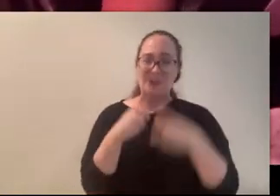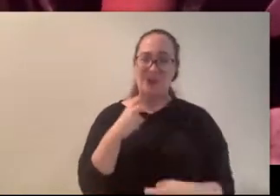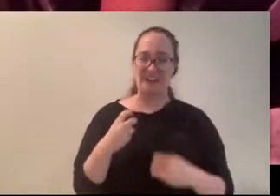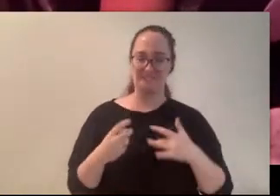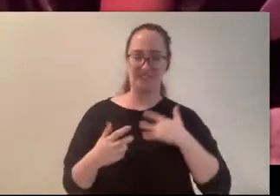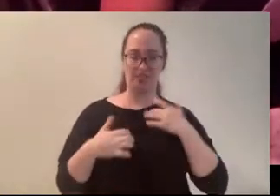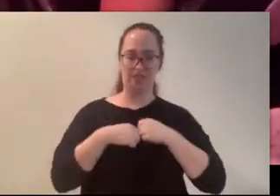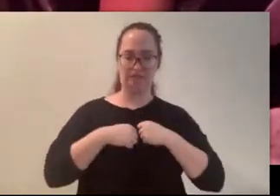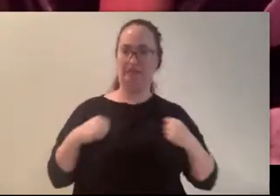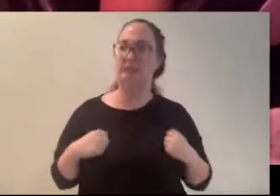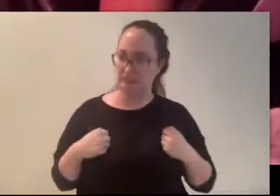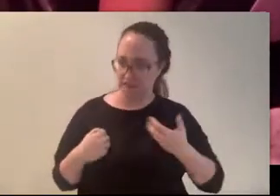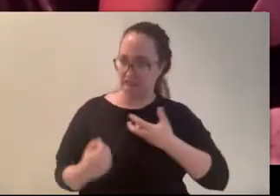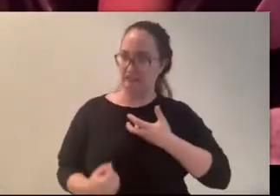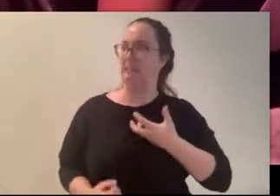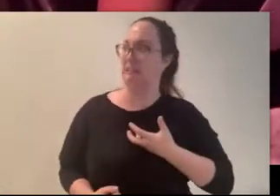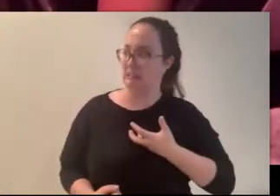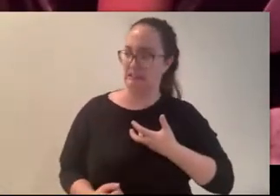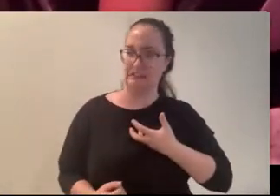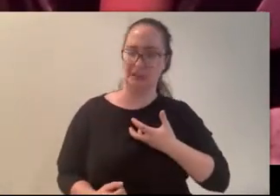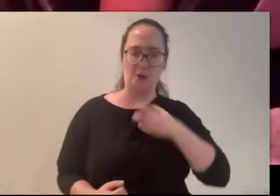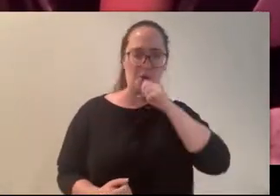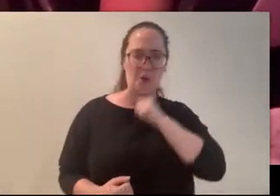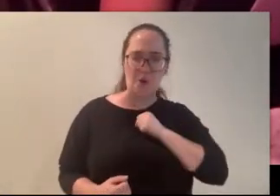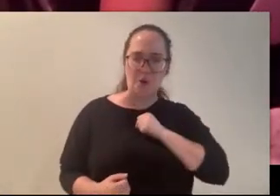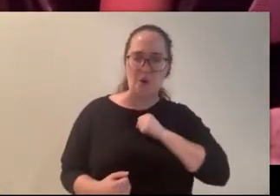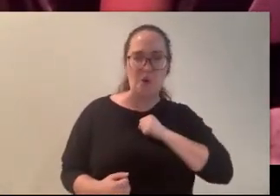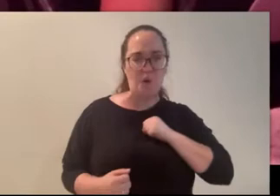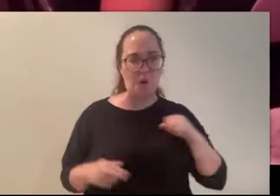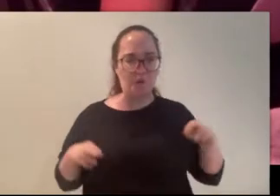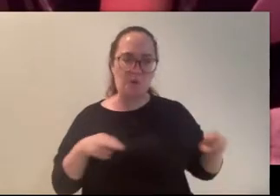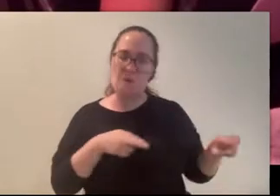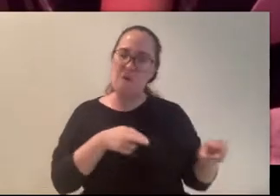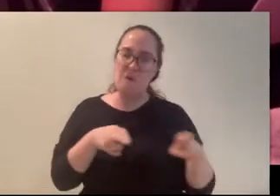out on that old road, where flat fields rolled off into the distance